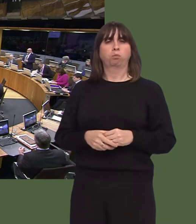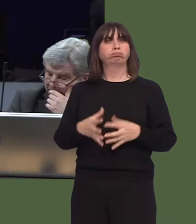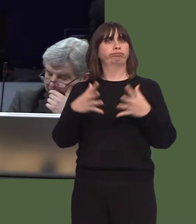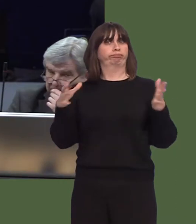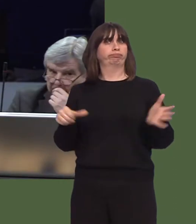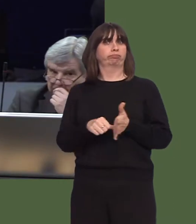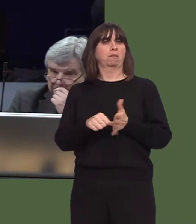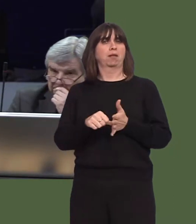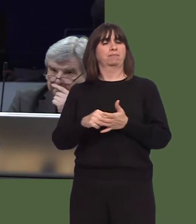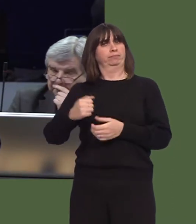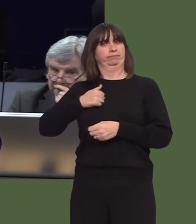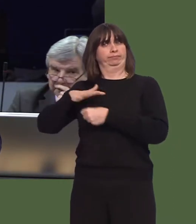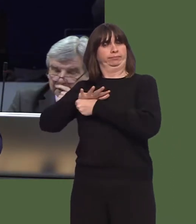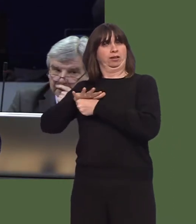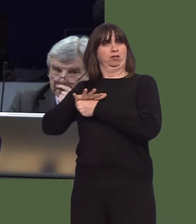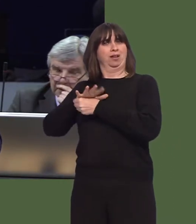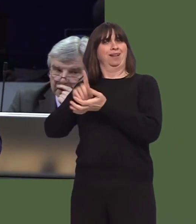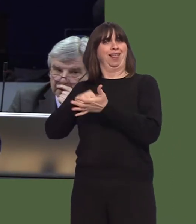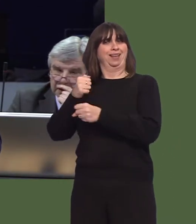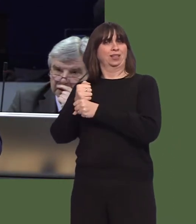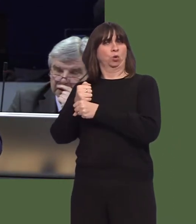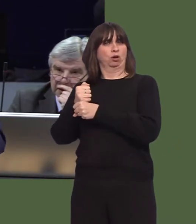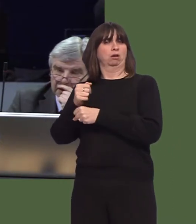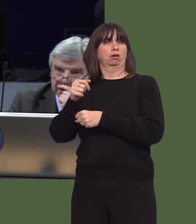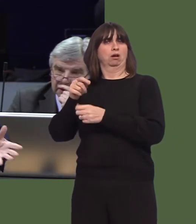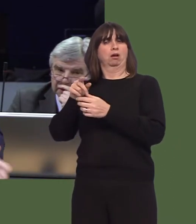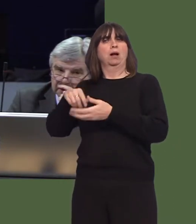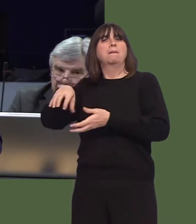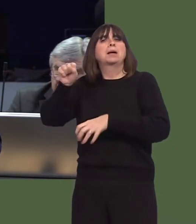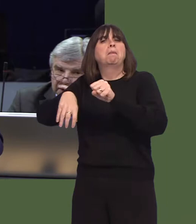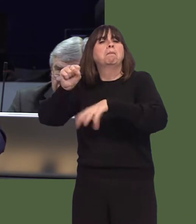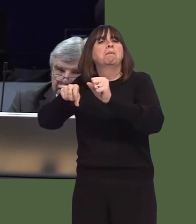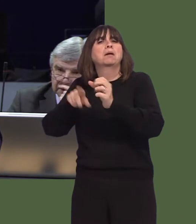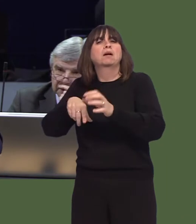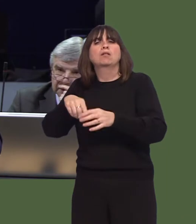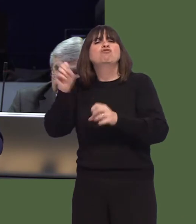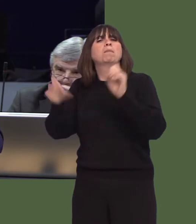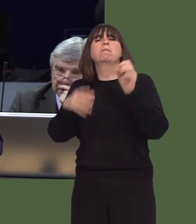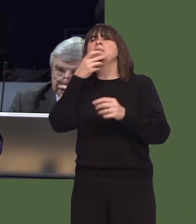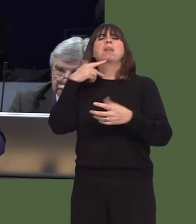ym Mhowys wedi canfod ym mis Hydref y llynedd, wrth gasglu sbwriel jest yn ardal pentref